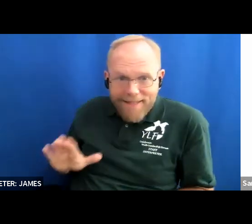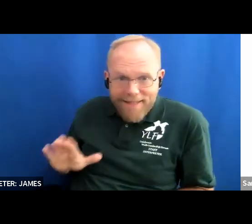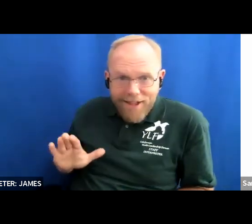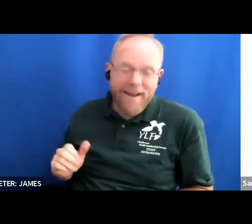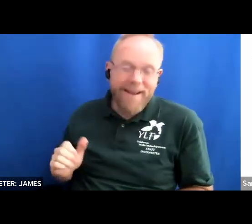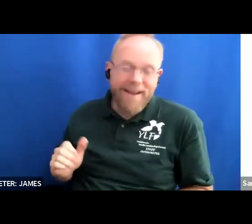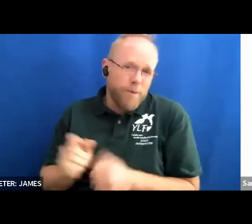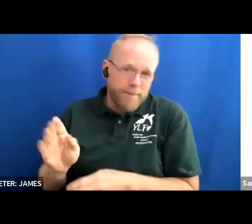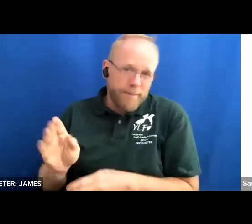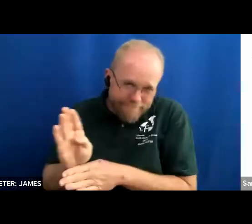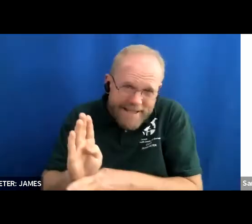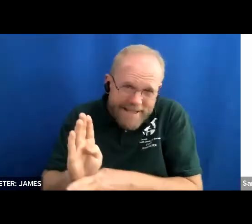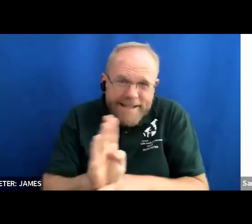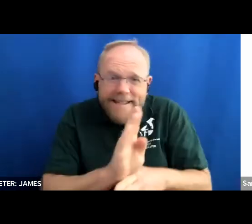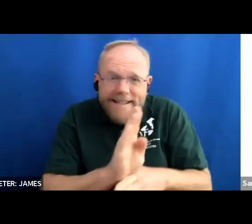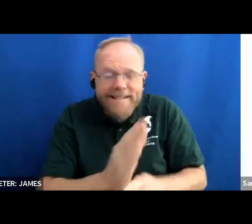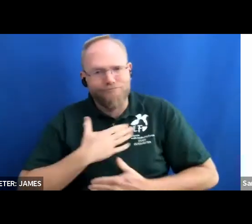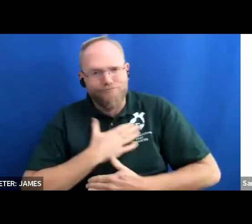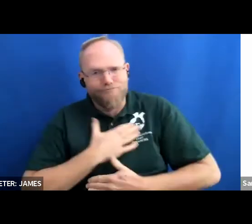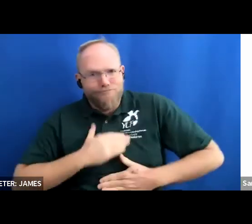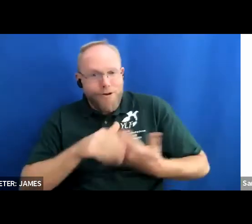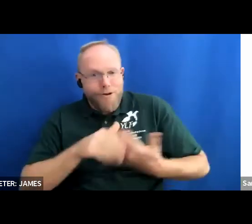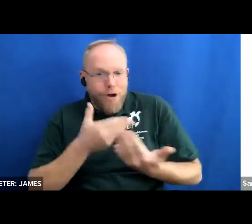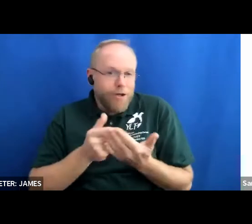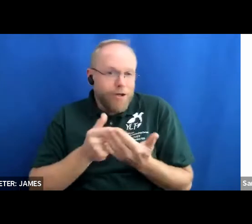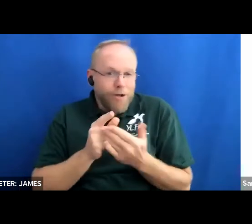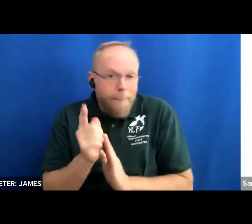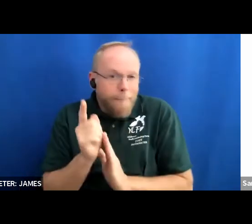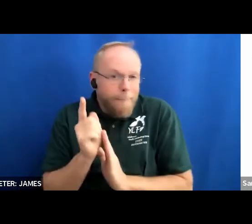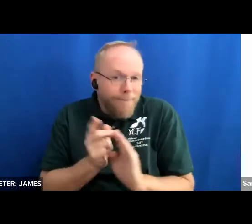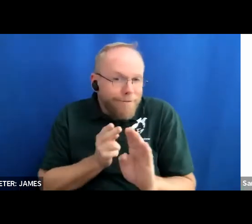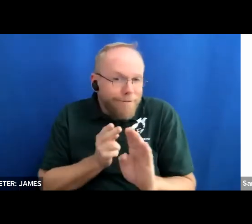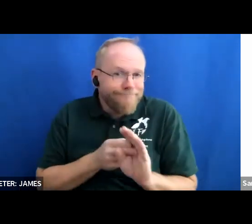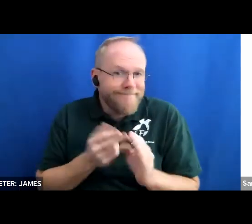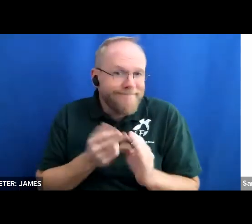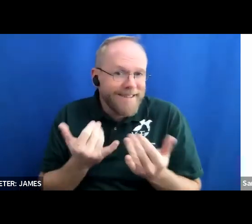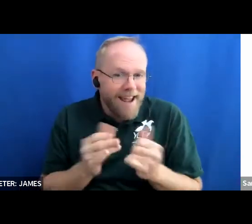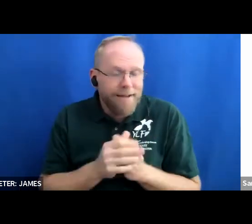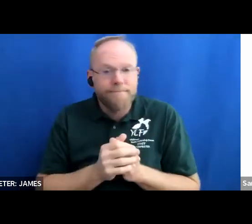do appreciate you all taking time to come on and join us today um so what i am going to do now is